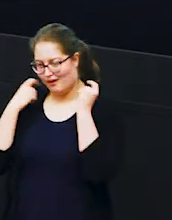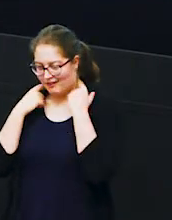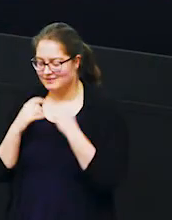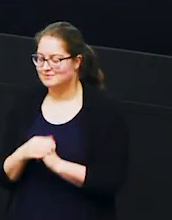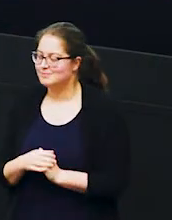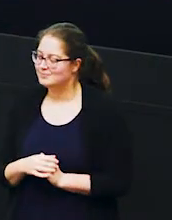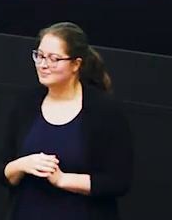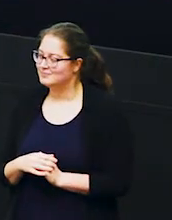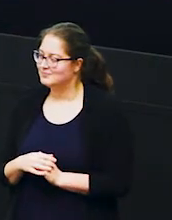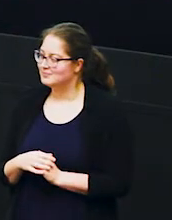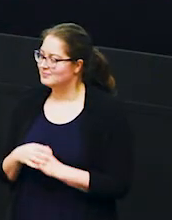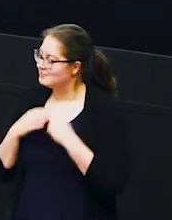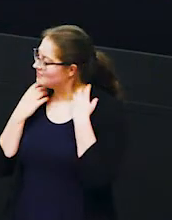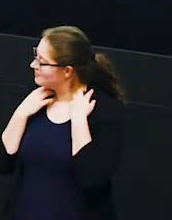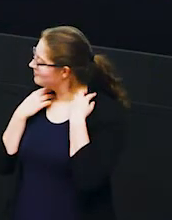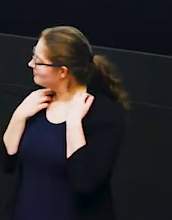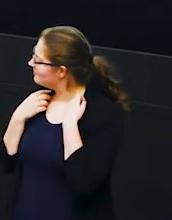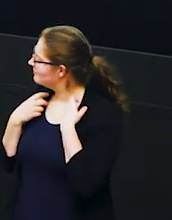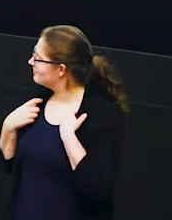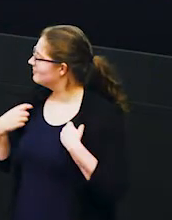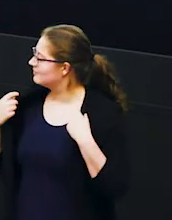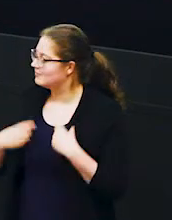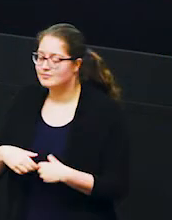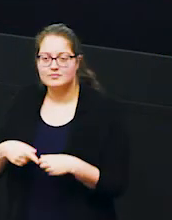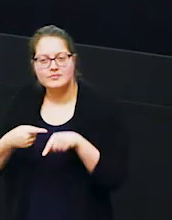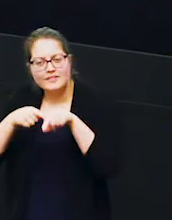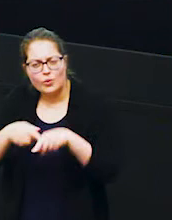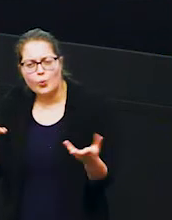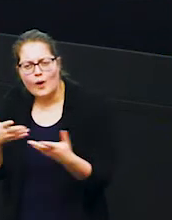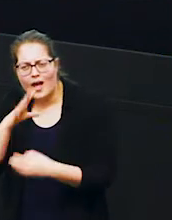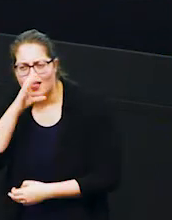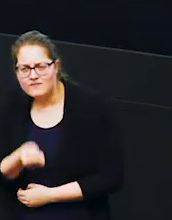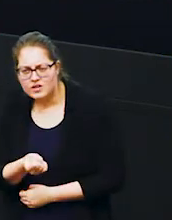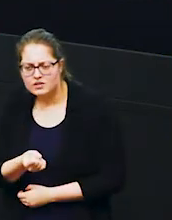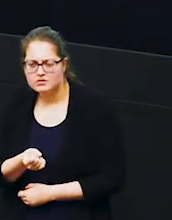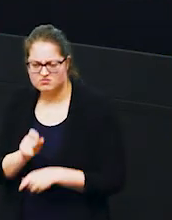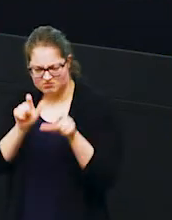and we can use that then to monitor where an elephant is how long that elephant has spent there